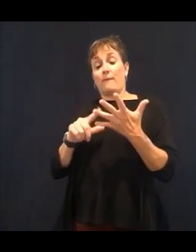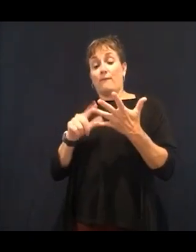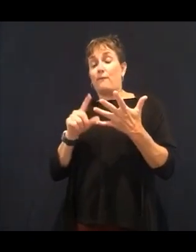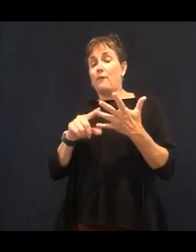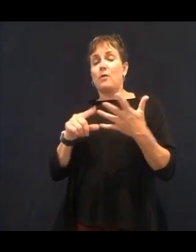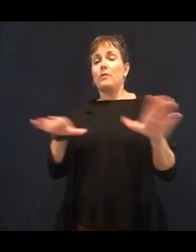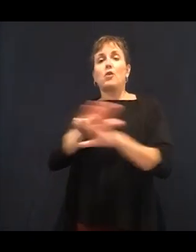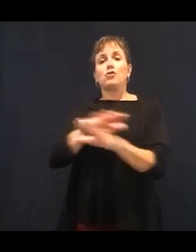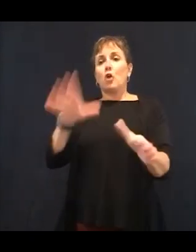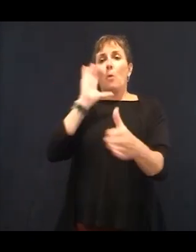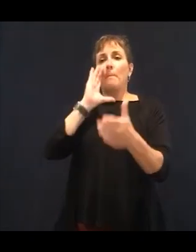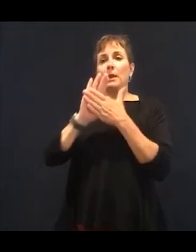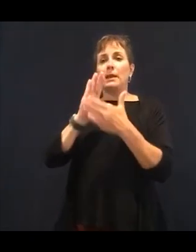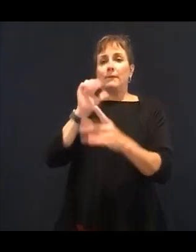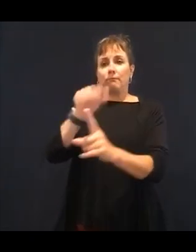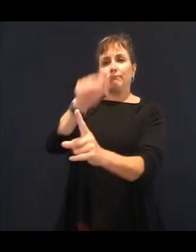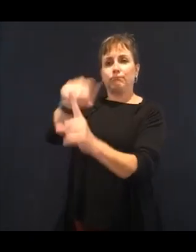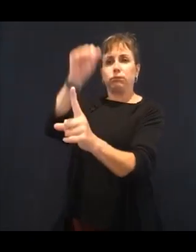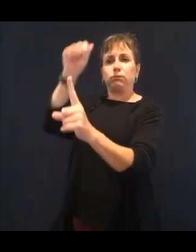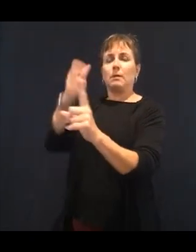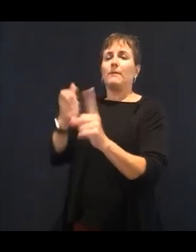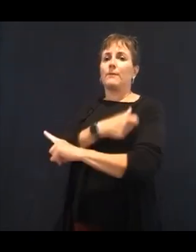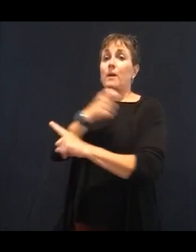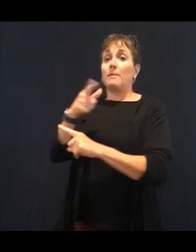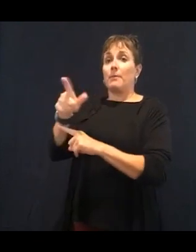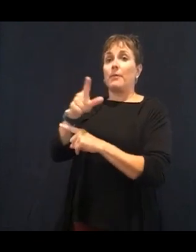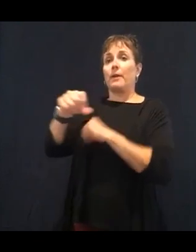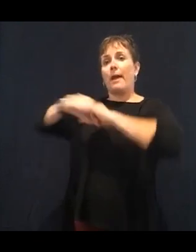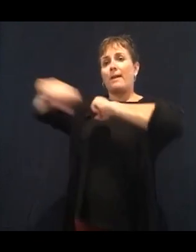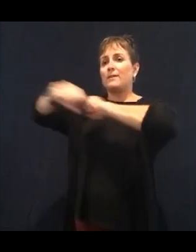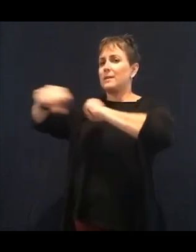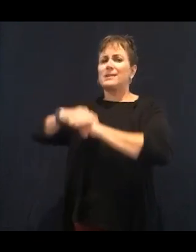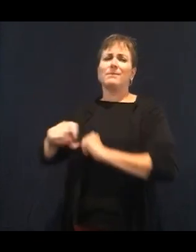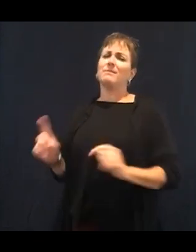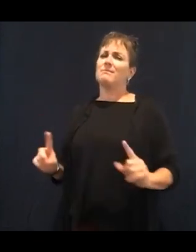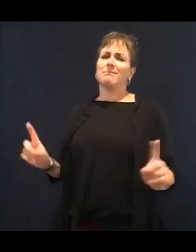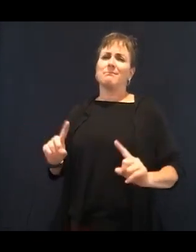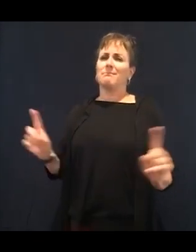Take the time to know what you're putting in your system. We